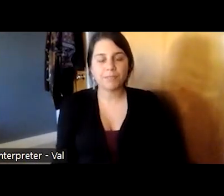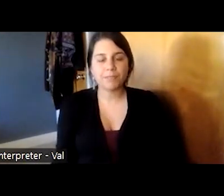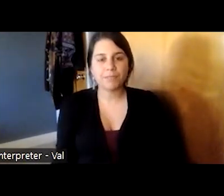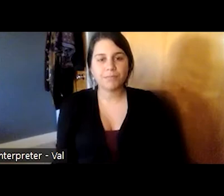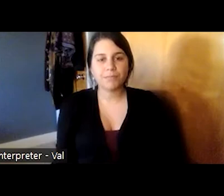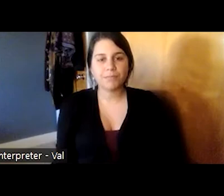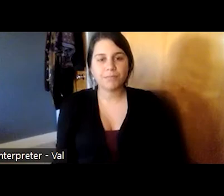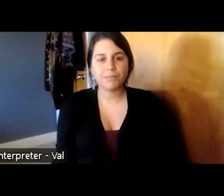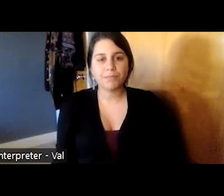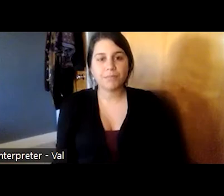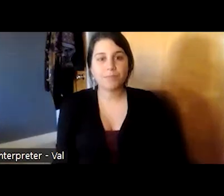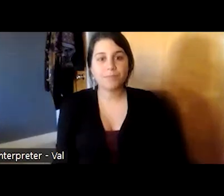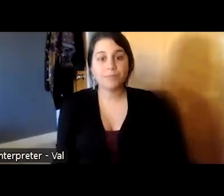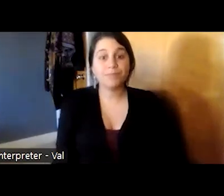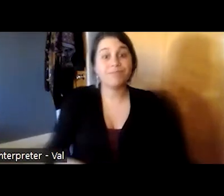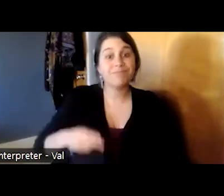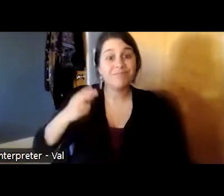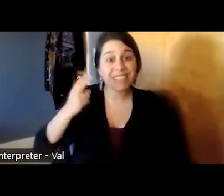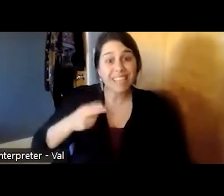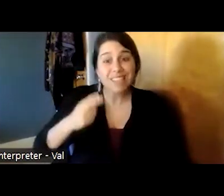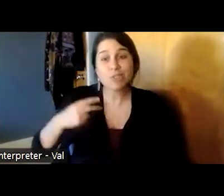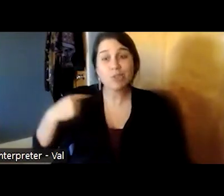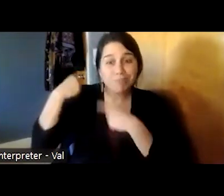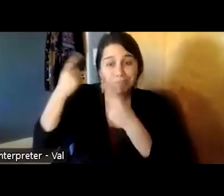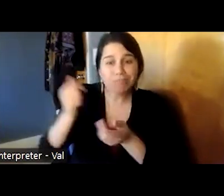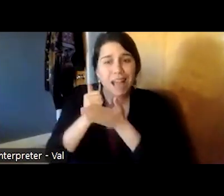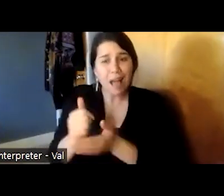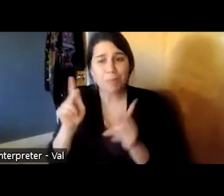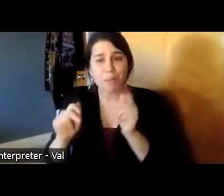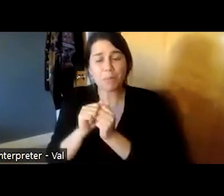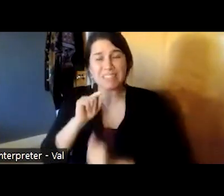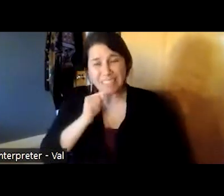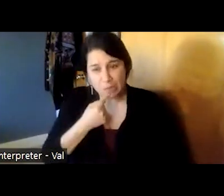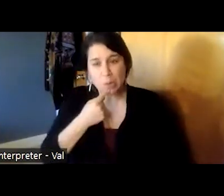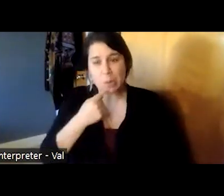our history of helping people with serious mental illness really dates back to dr john